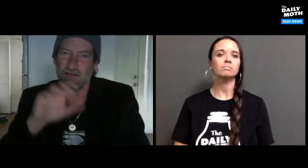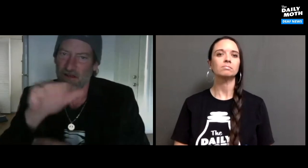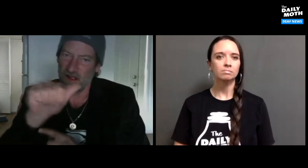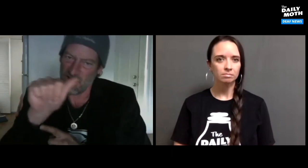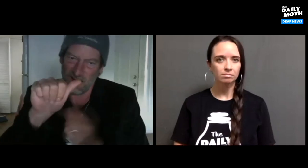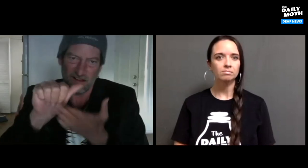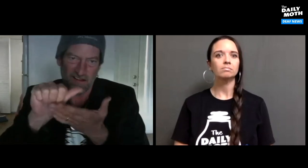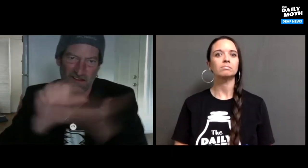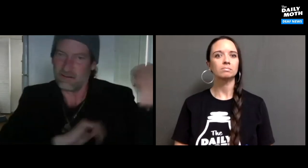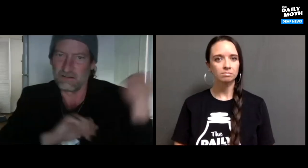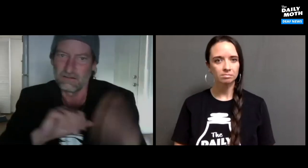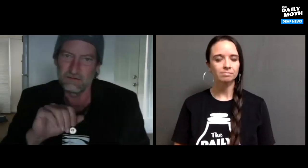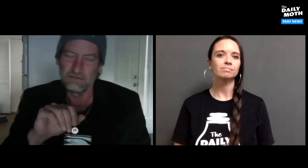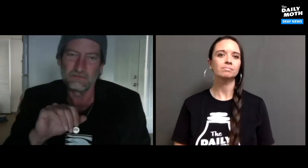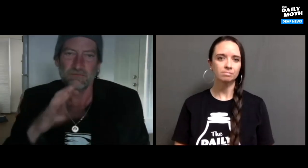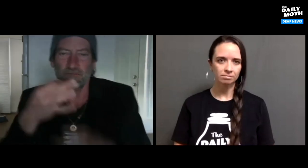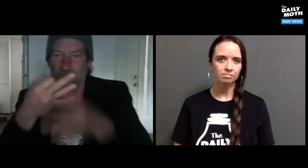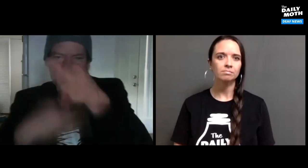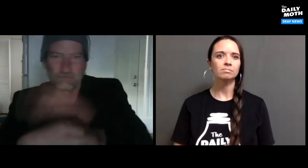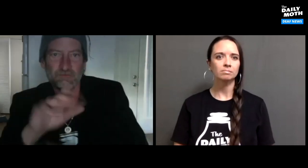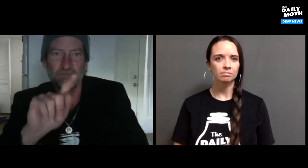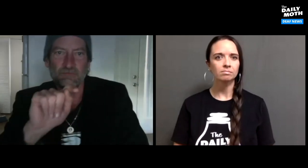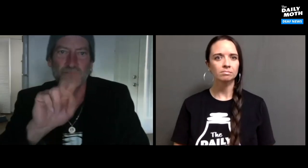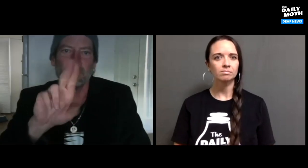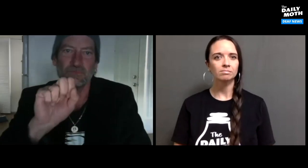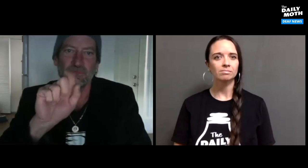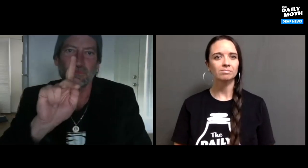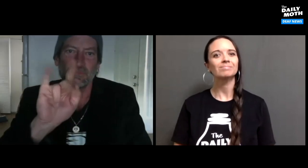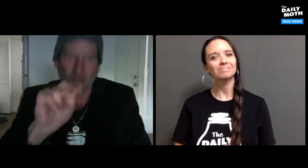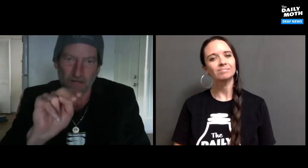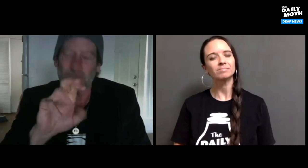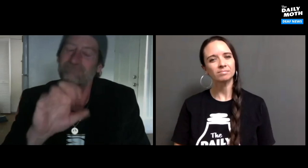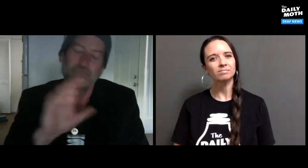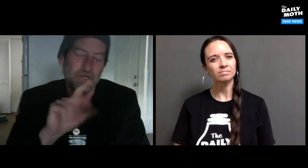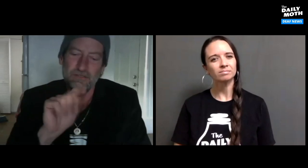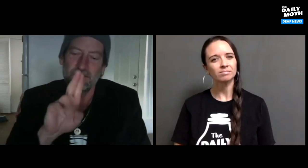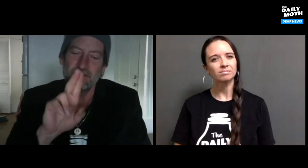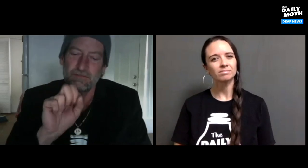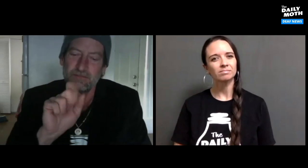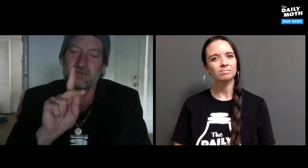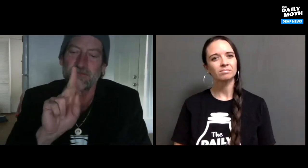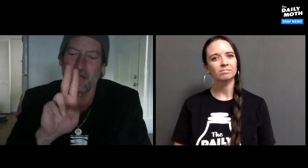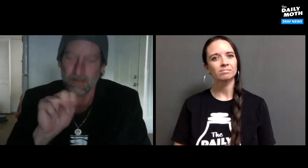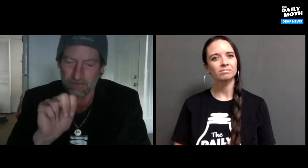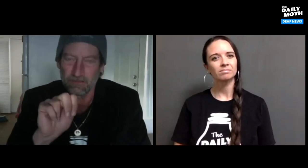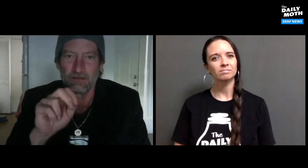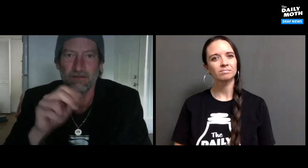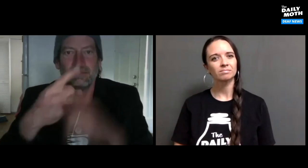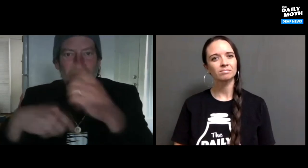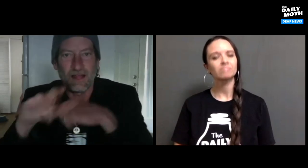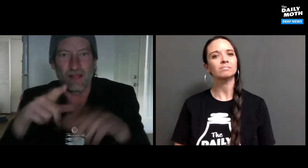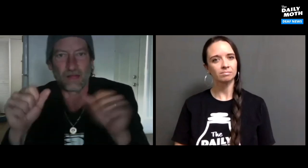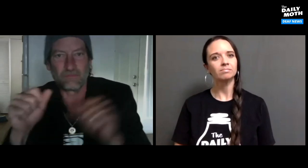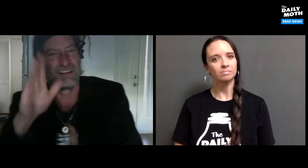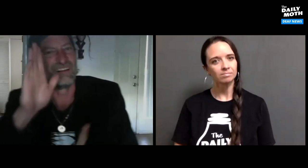I made sure it became Tusken Sign Language